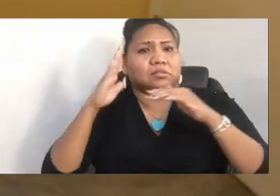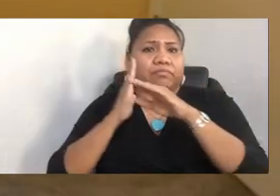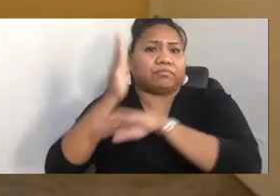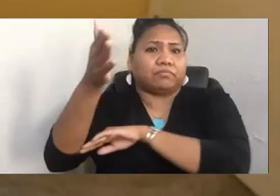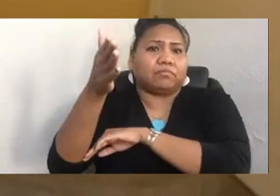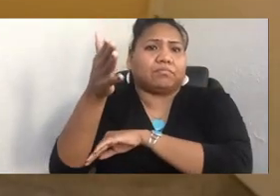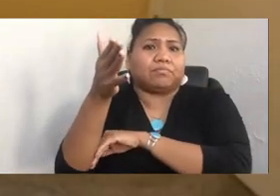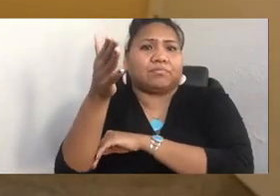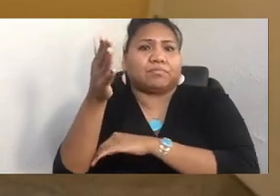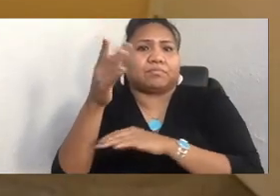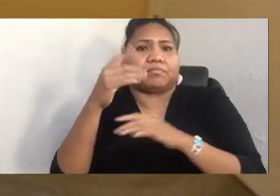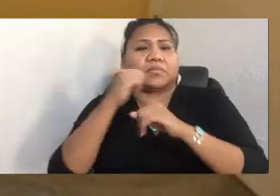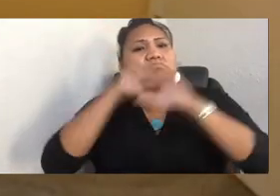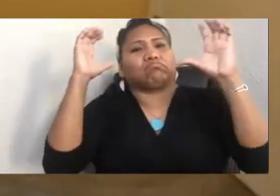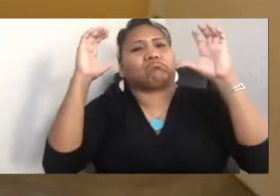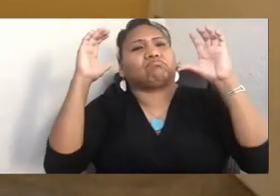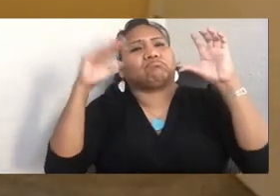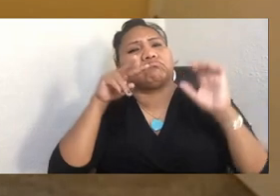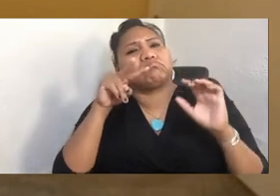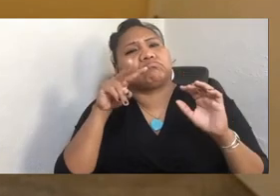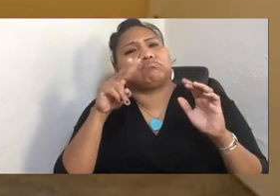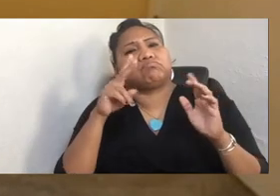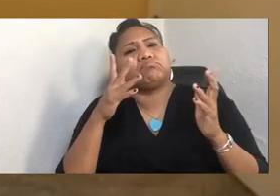And if it's really hard, then that's probably the right thing to do.